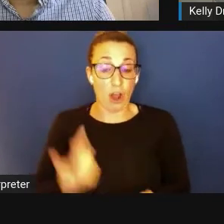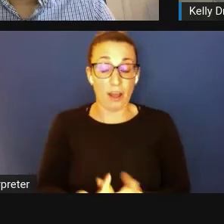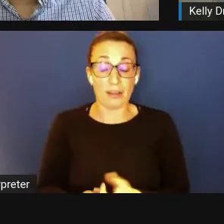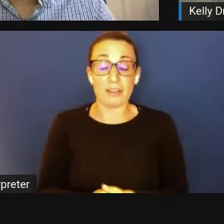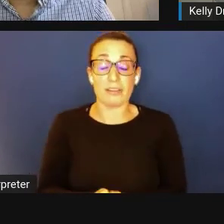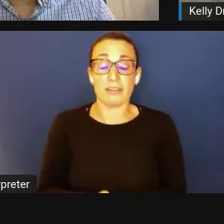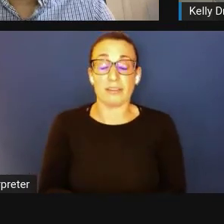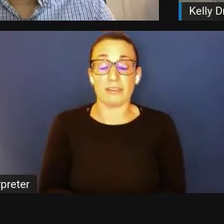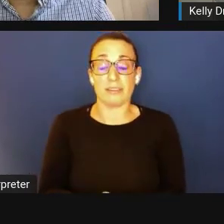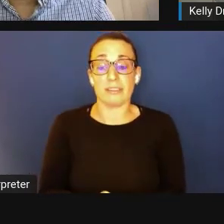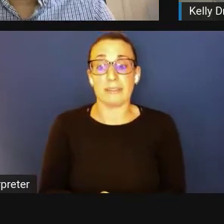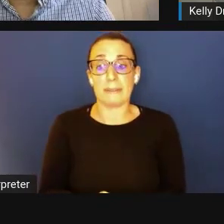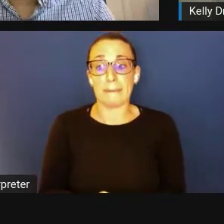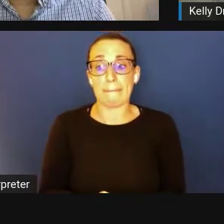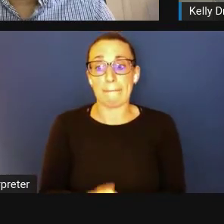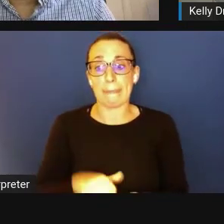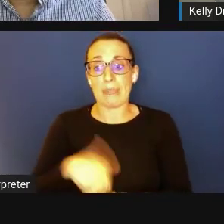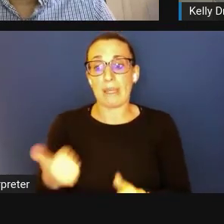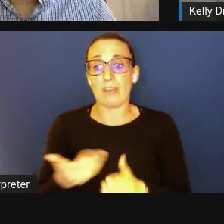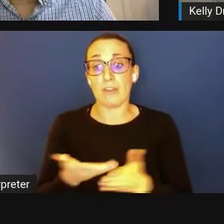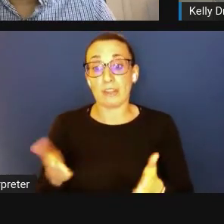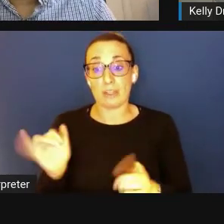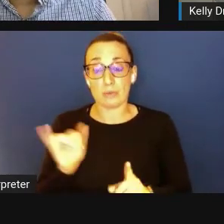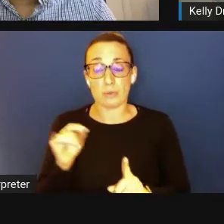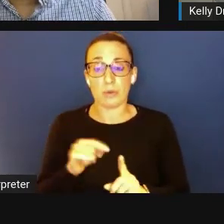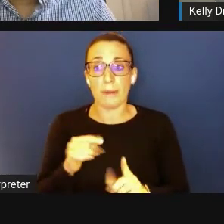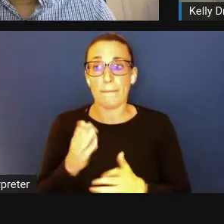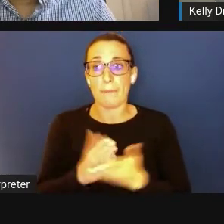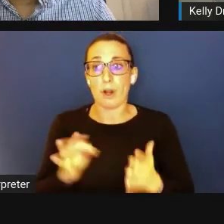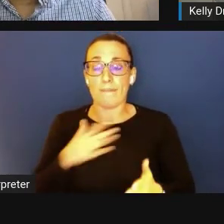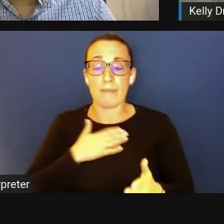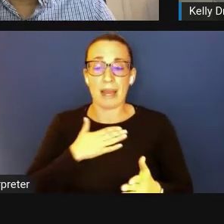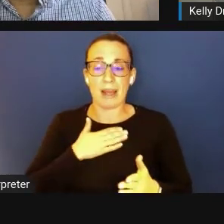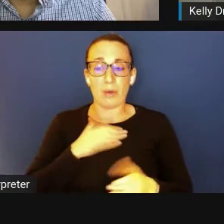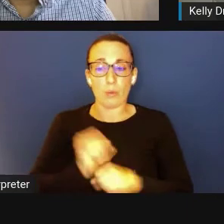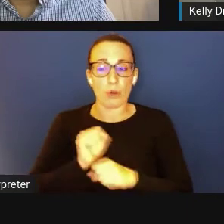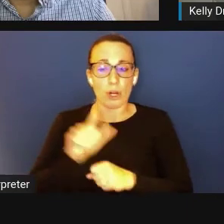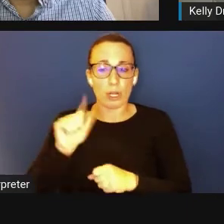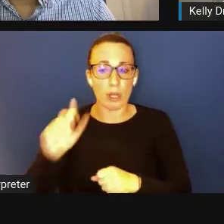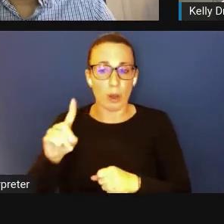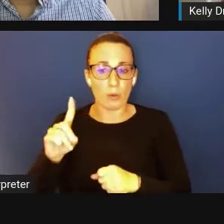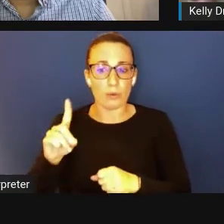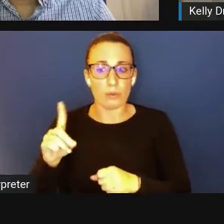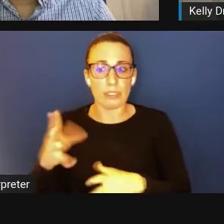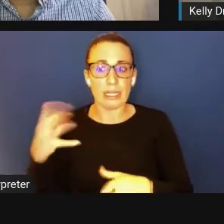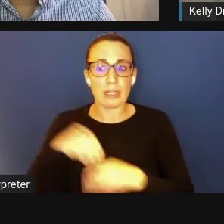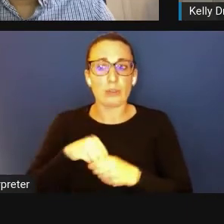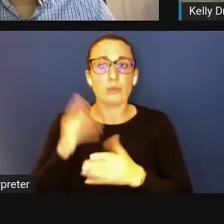The other thing is that part of my workload includes some small business components,